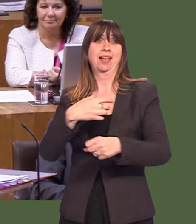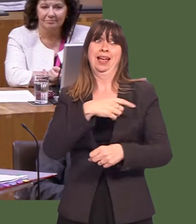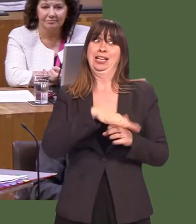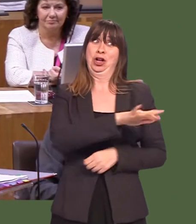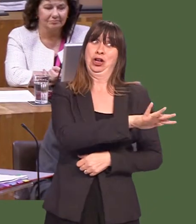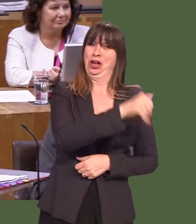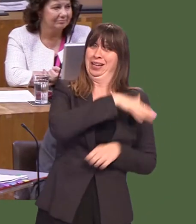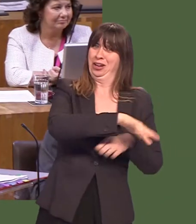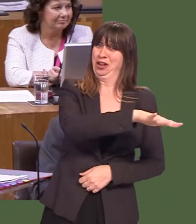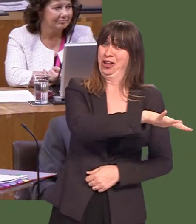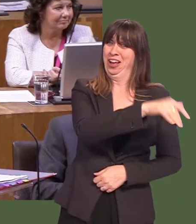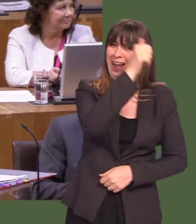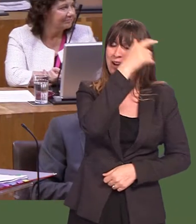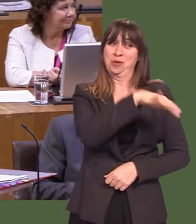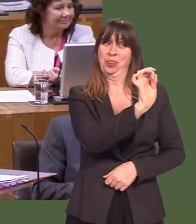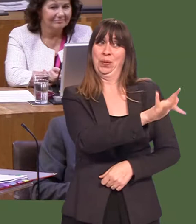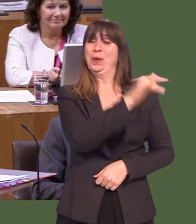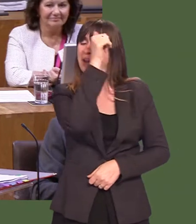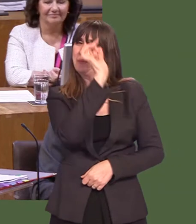Heís now claiming thatóheís not here, I know, and I recognise thatóCardiff West was